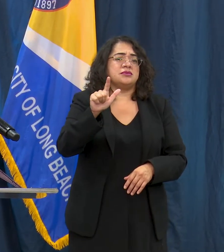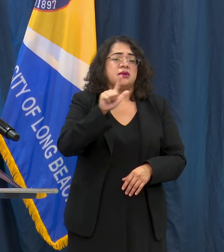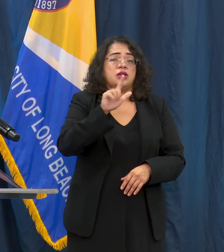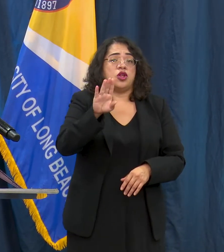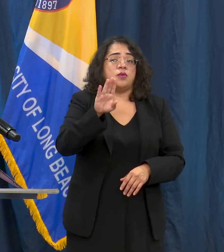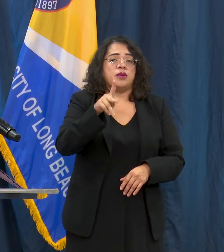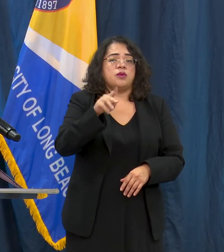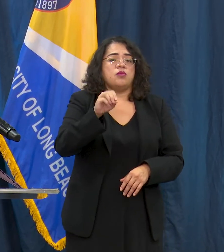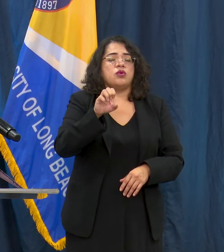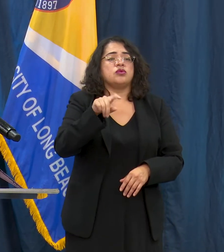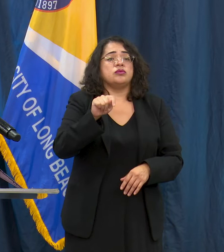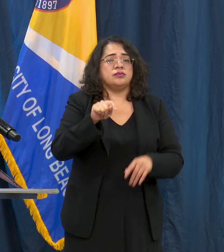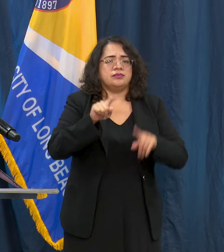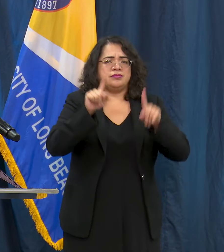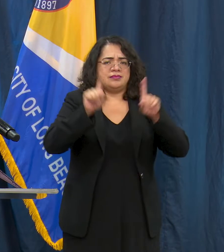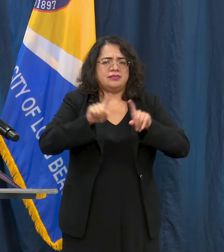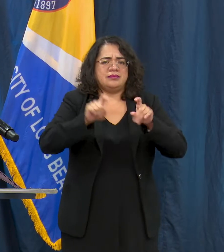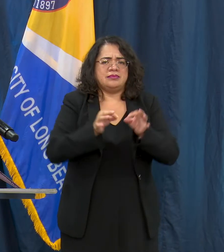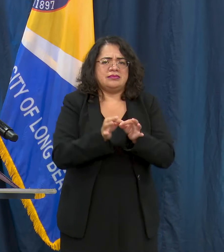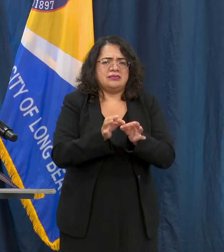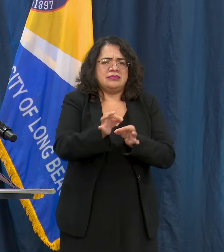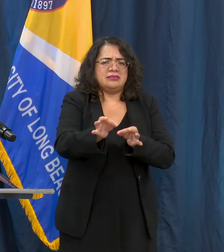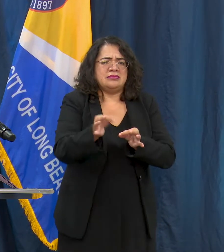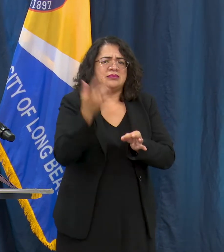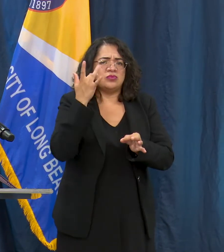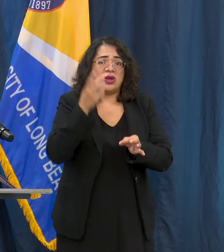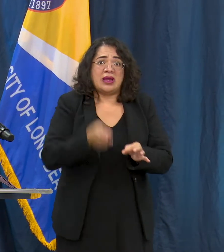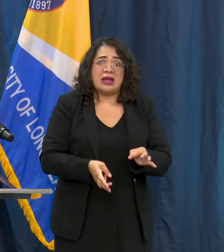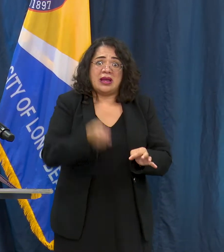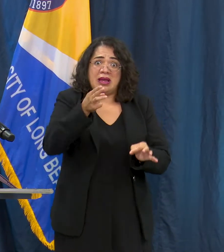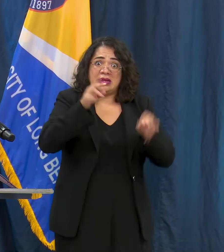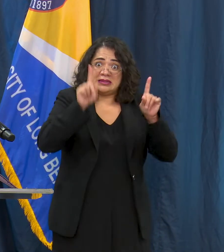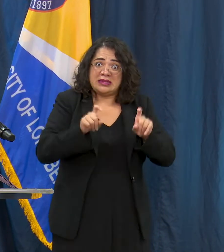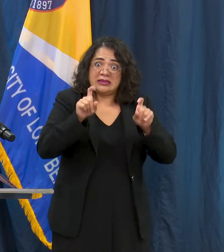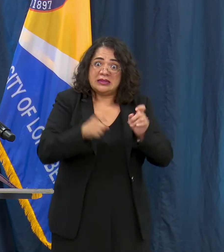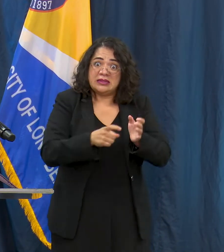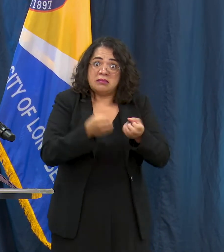delays at the testing sites due to high testing demands. If so, what is the city